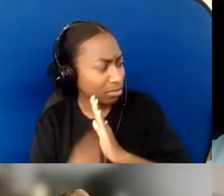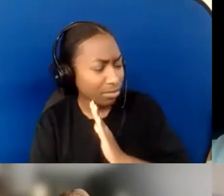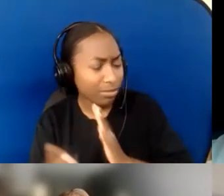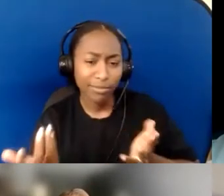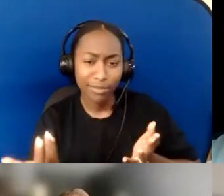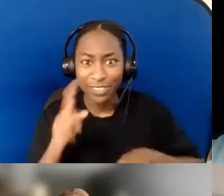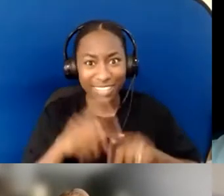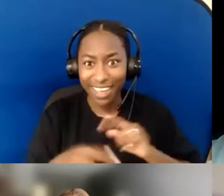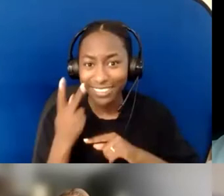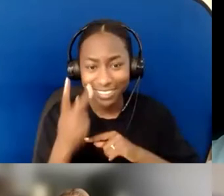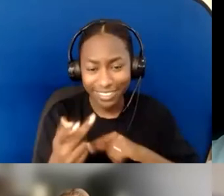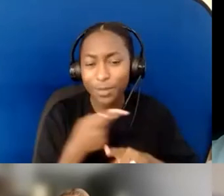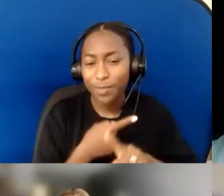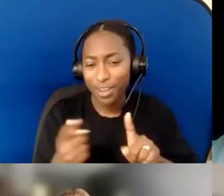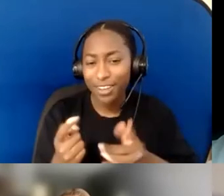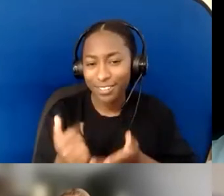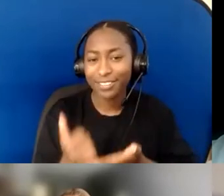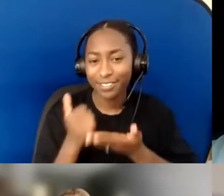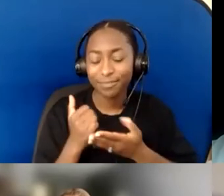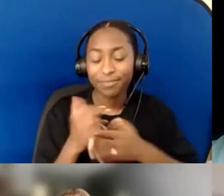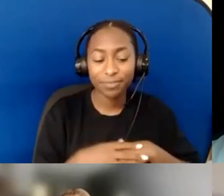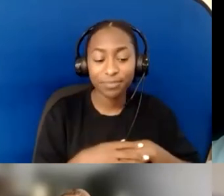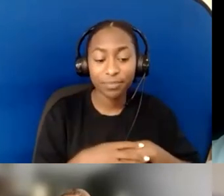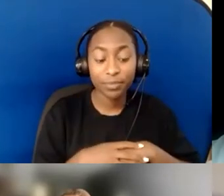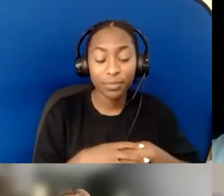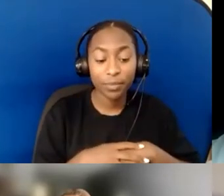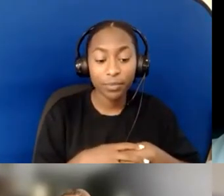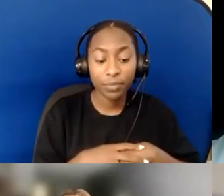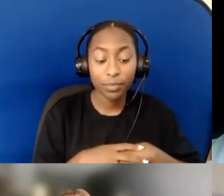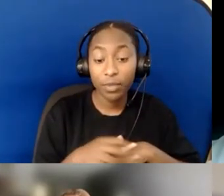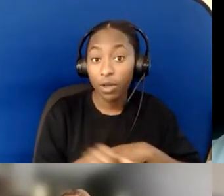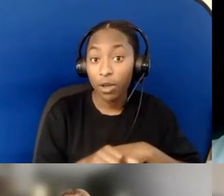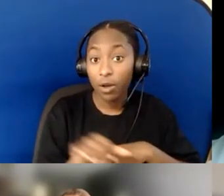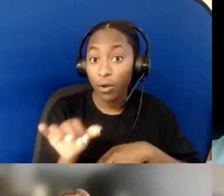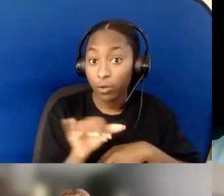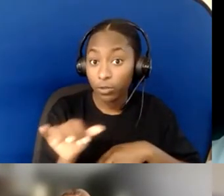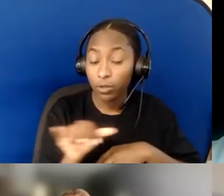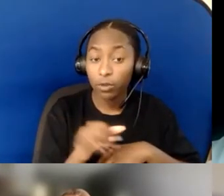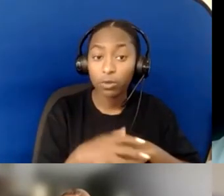Another piece of accessibility I do has to do with events, like your conferences...